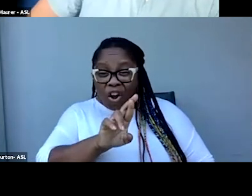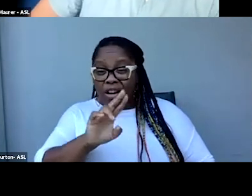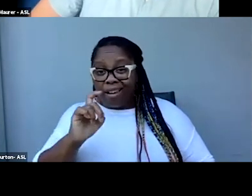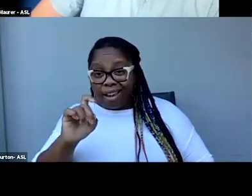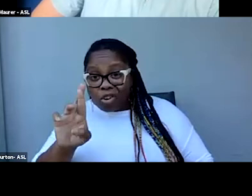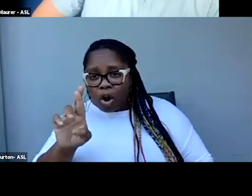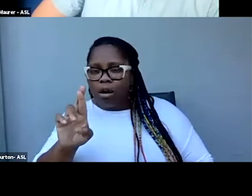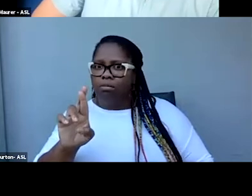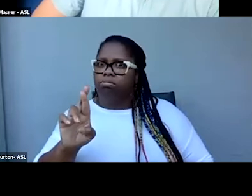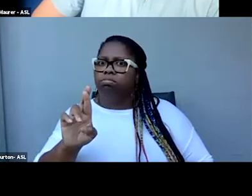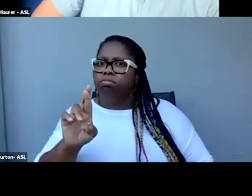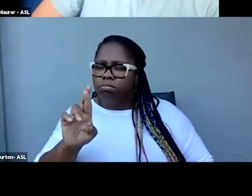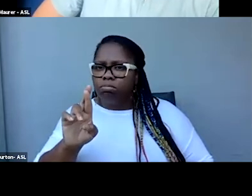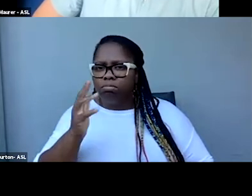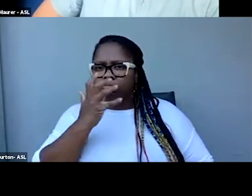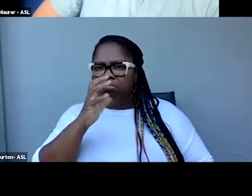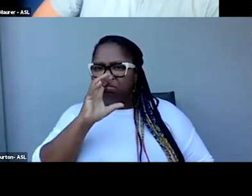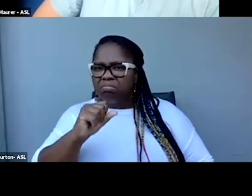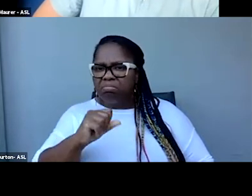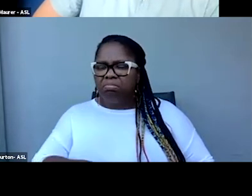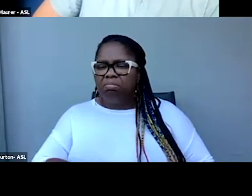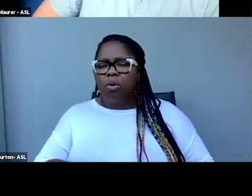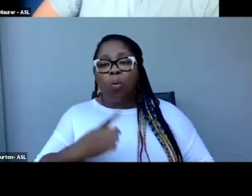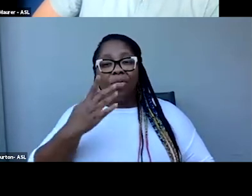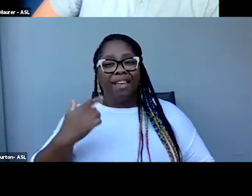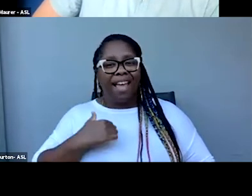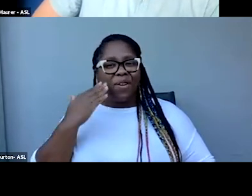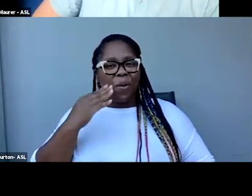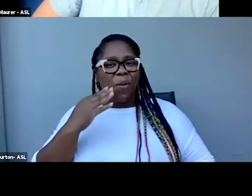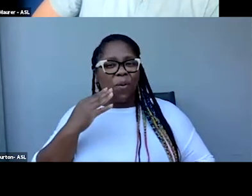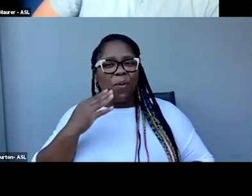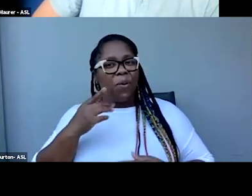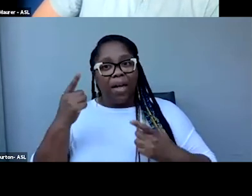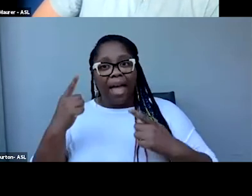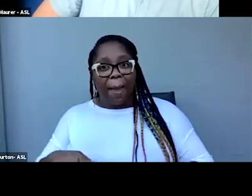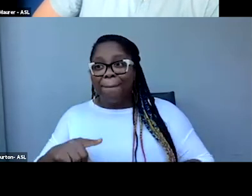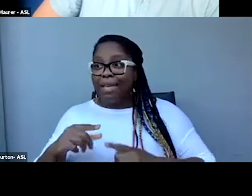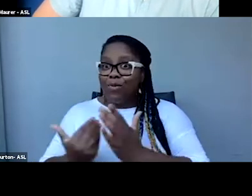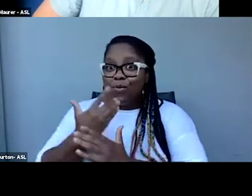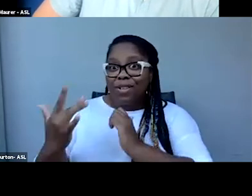And one thing that I know that happens anytime there's a new technology or a new